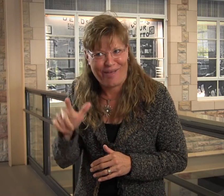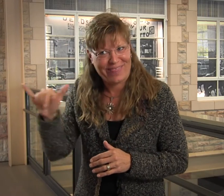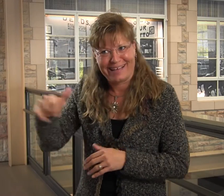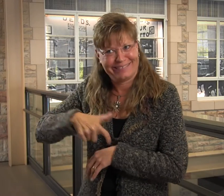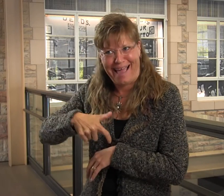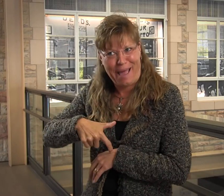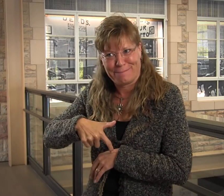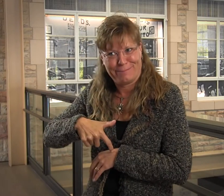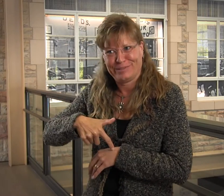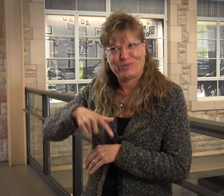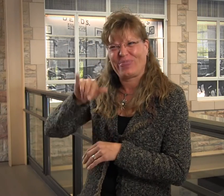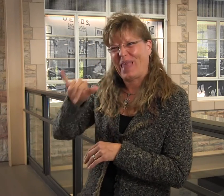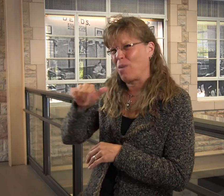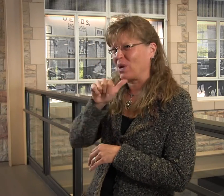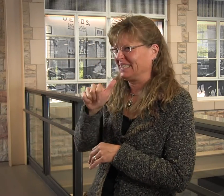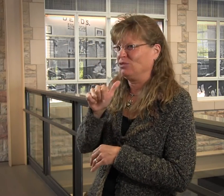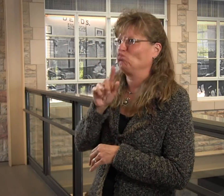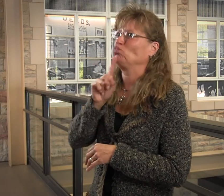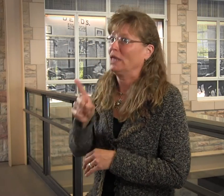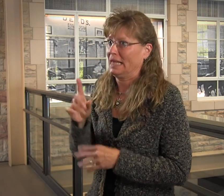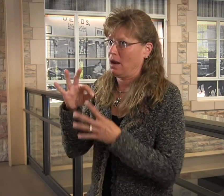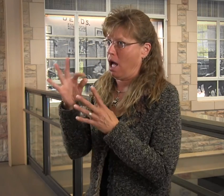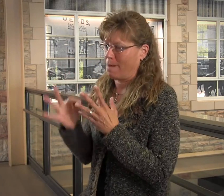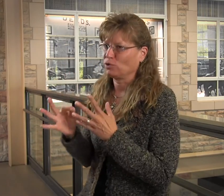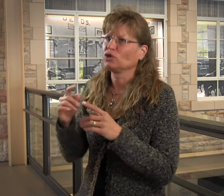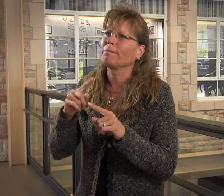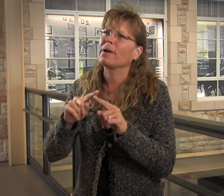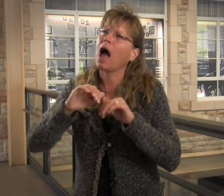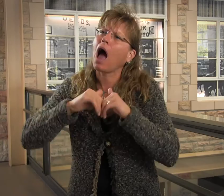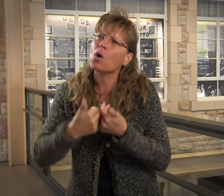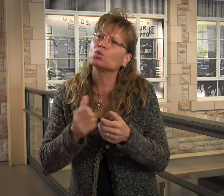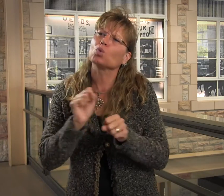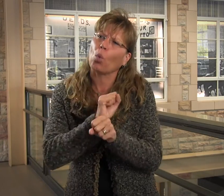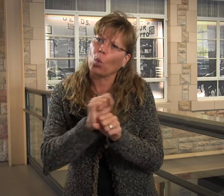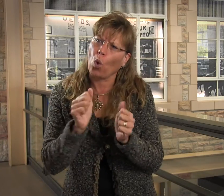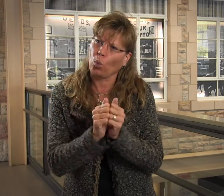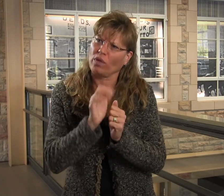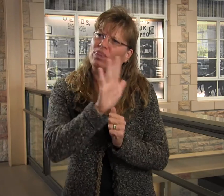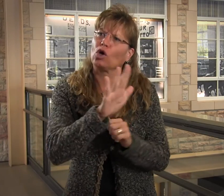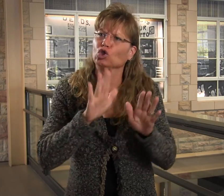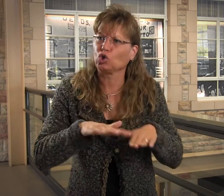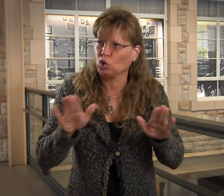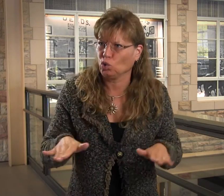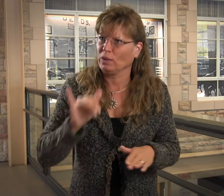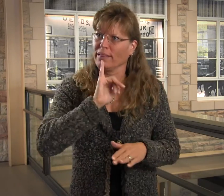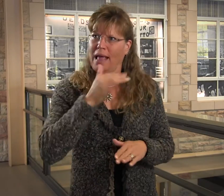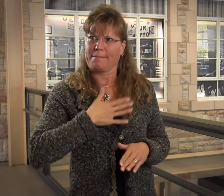American Sign Language, so it really wasn't an option, but I wanted to work with those children